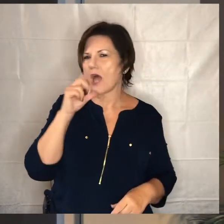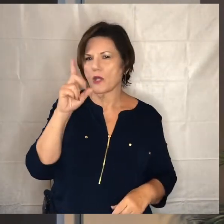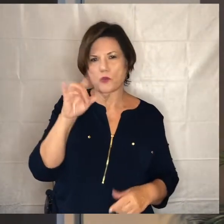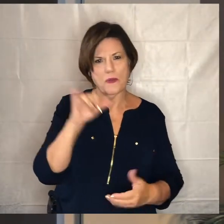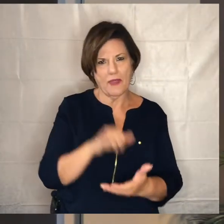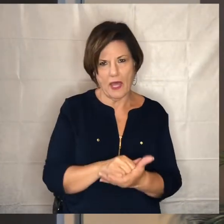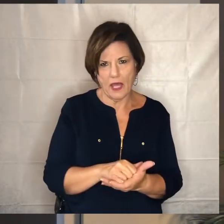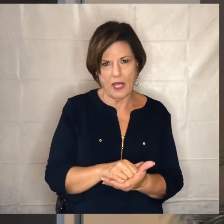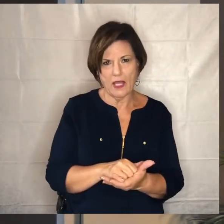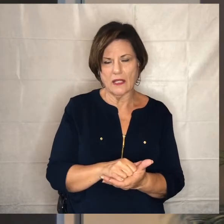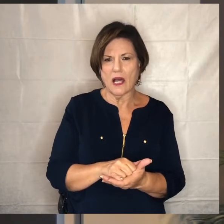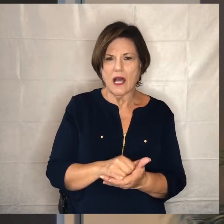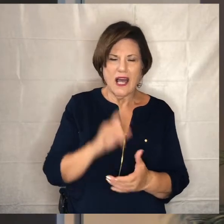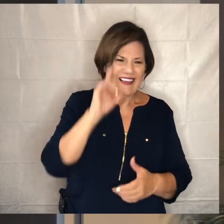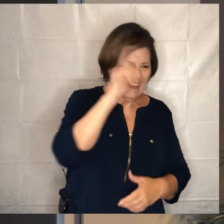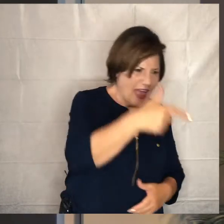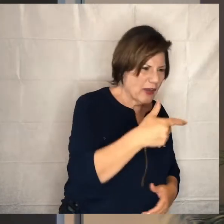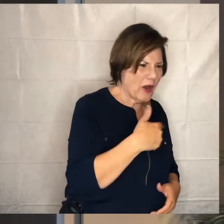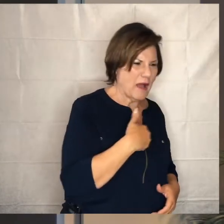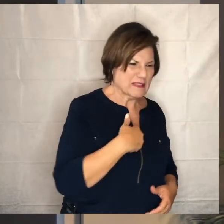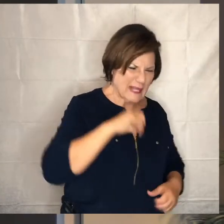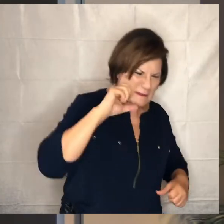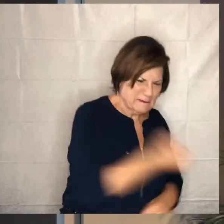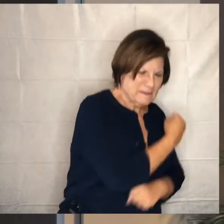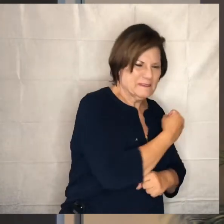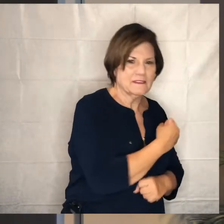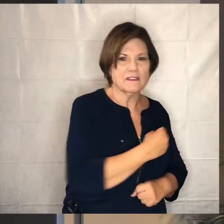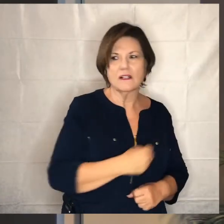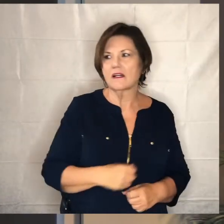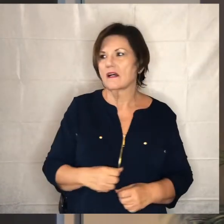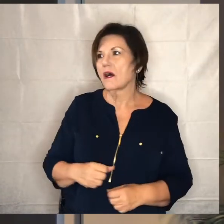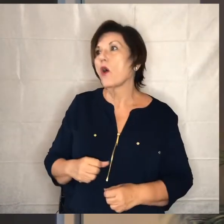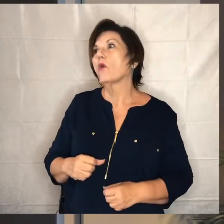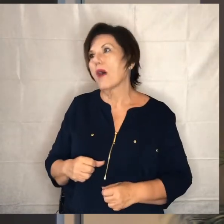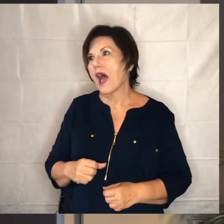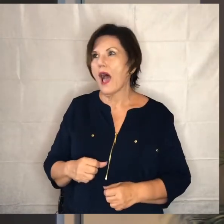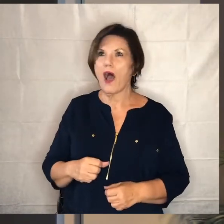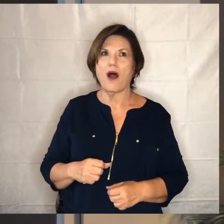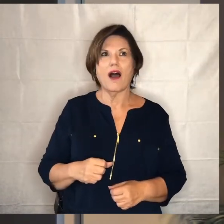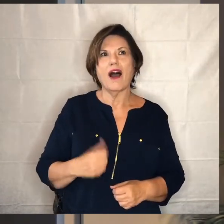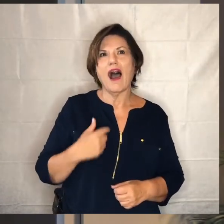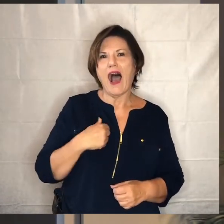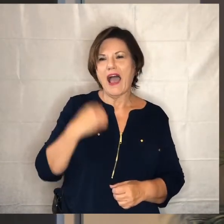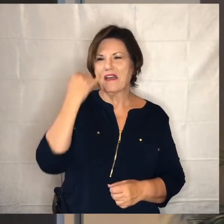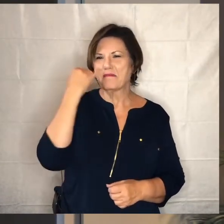and and i kicked myself afterwards now mike is probably saying i'm so glad you didn't ask for money at my country club with people i'm